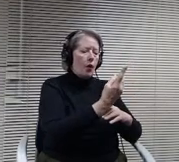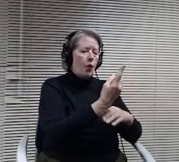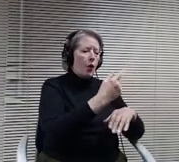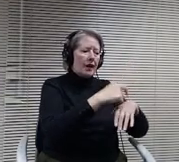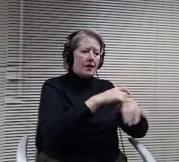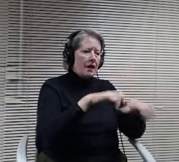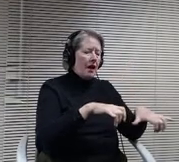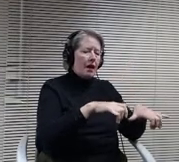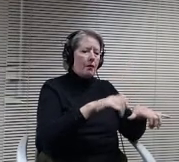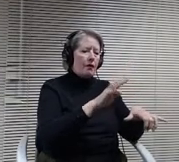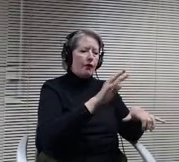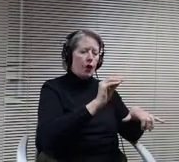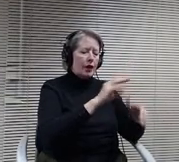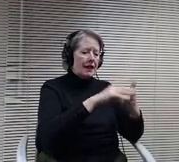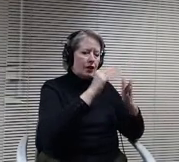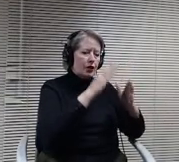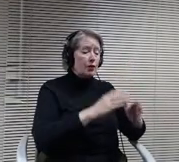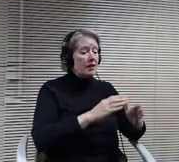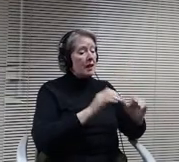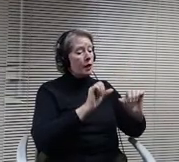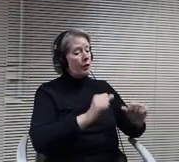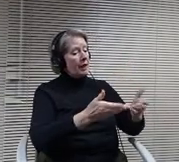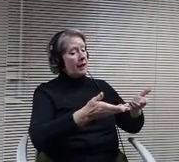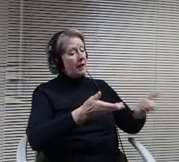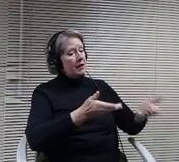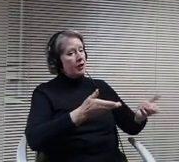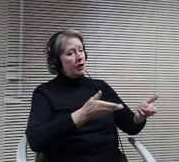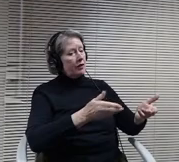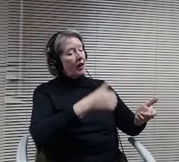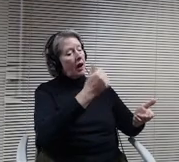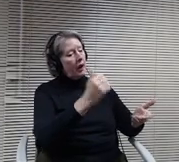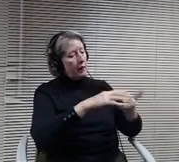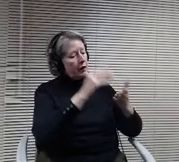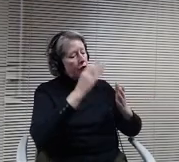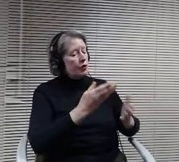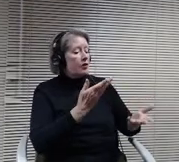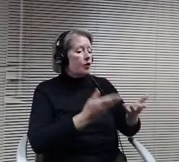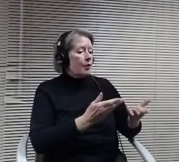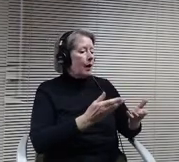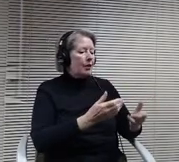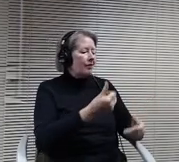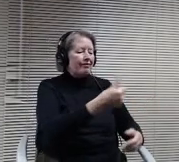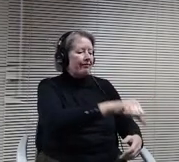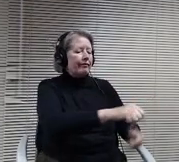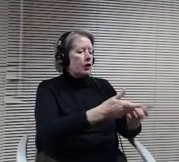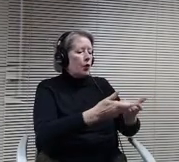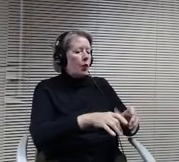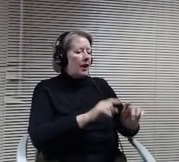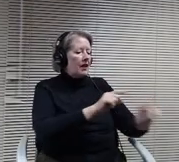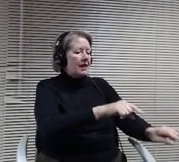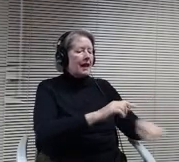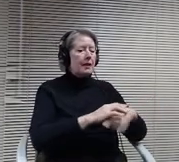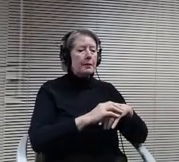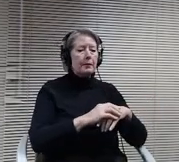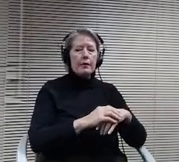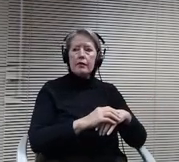have chosen to attend our offsite location. I think that's that's really the crux of my question. Is that we're going to